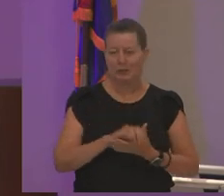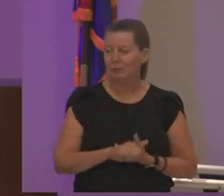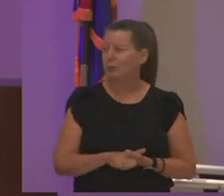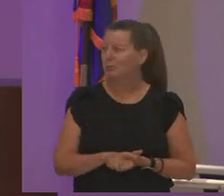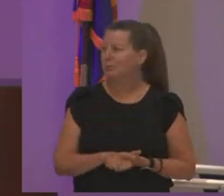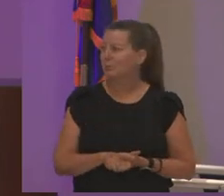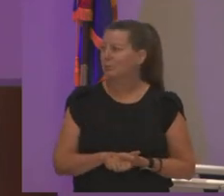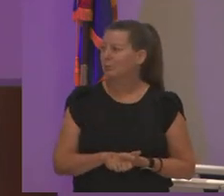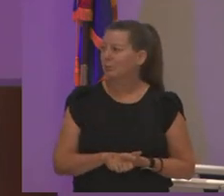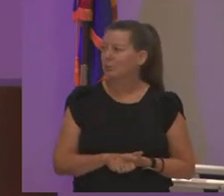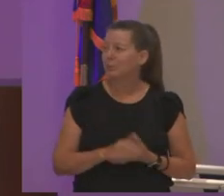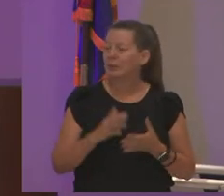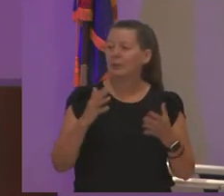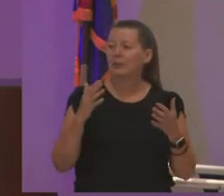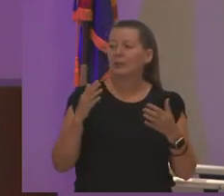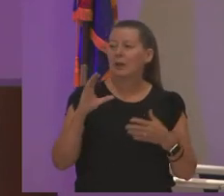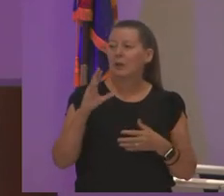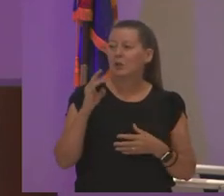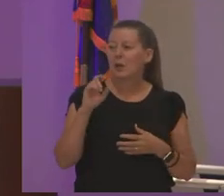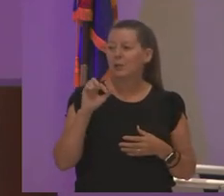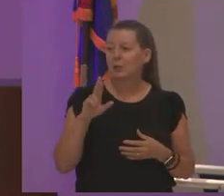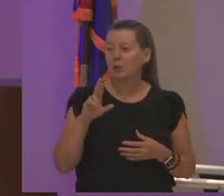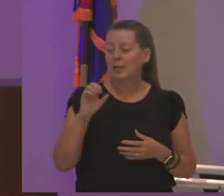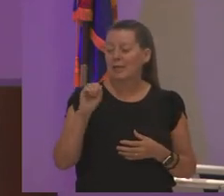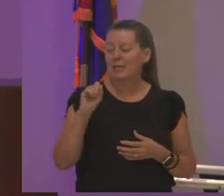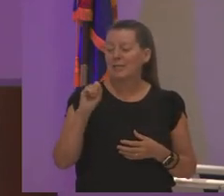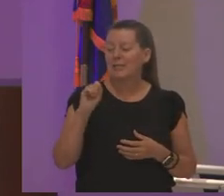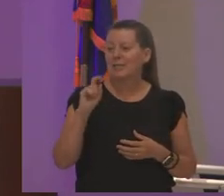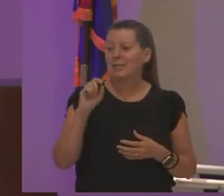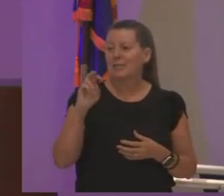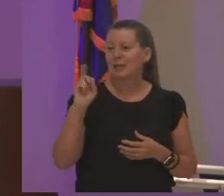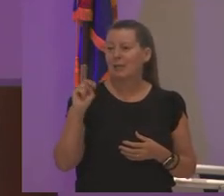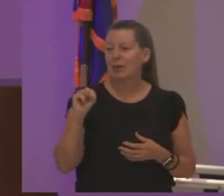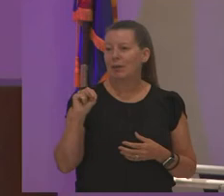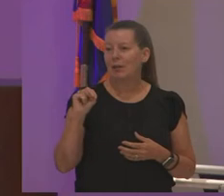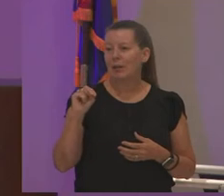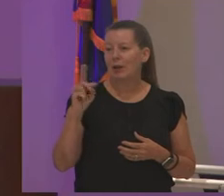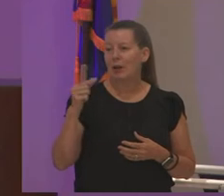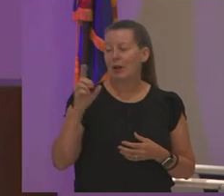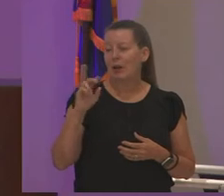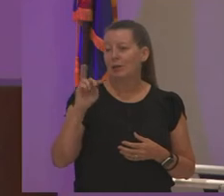thank chancellor stephen gonzalez because he ultimately selected me and i want to thank the